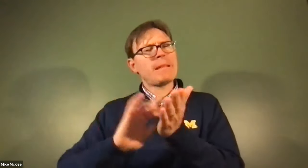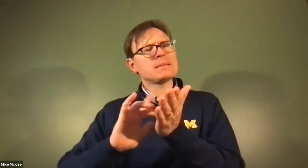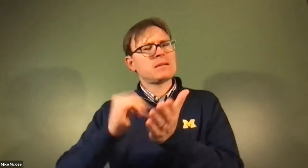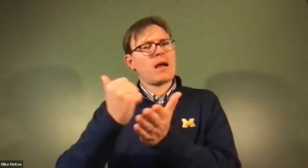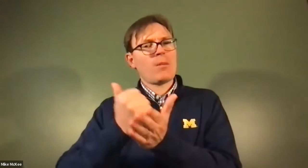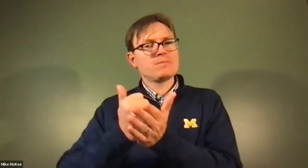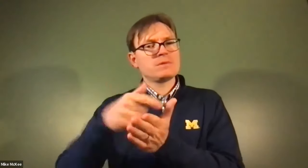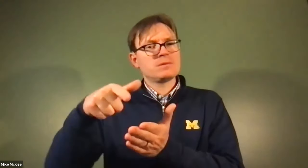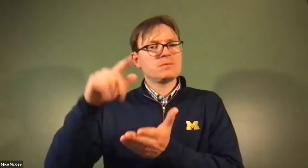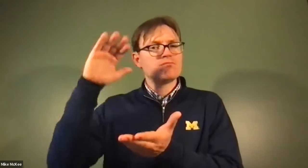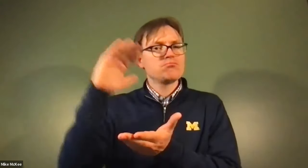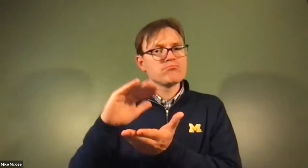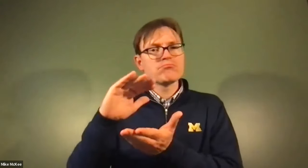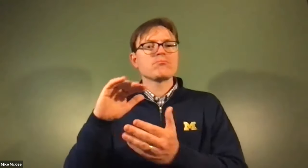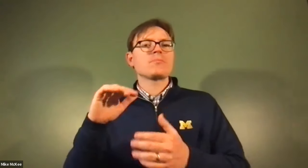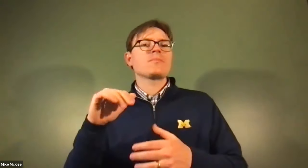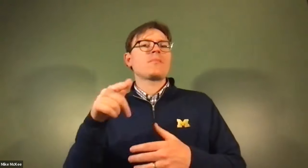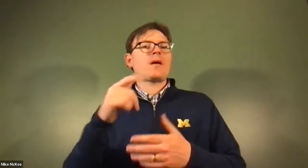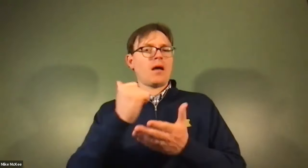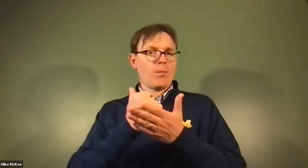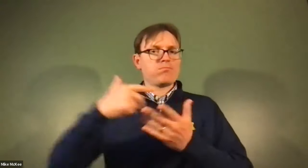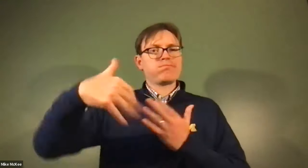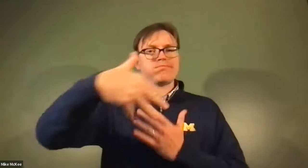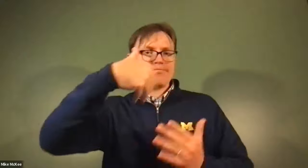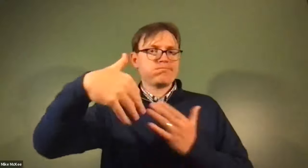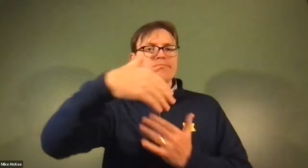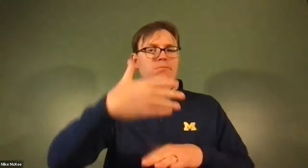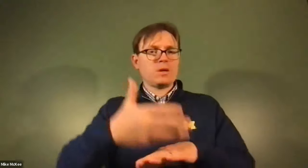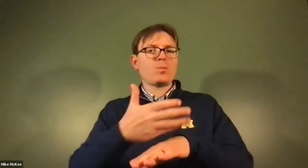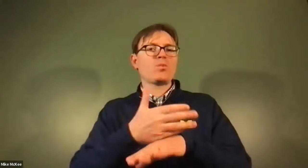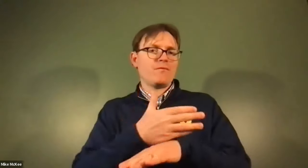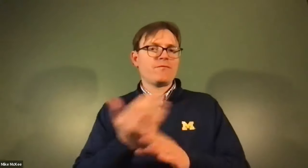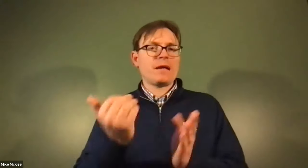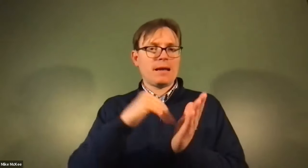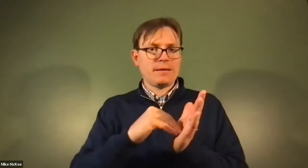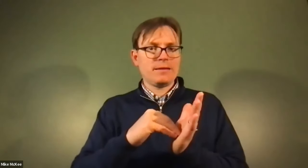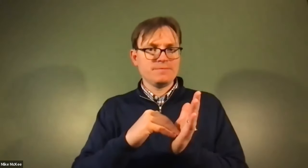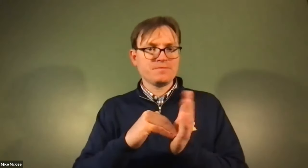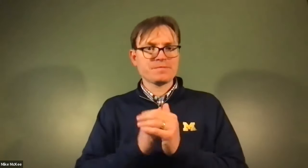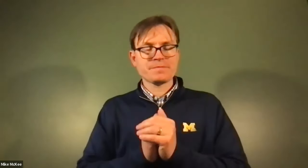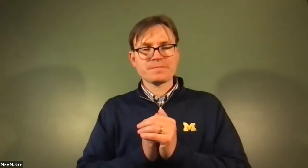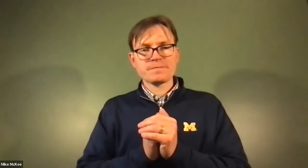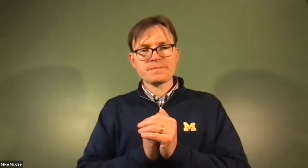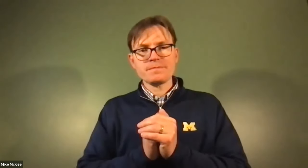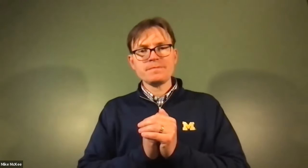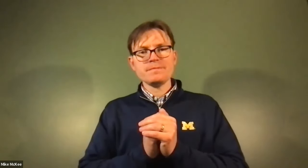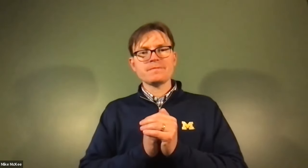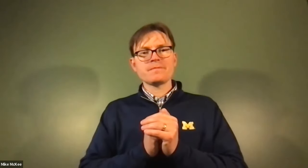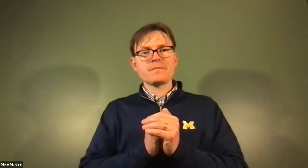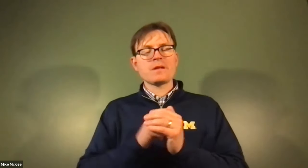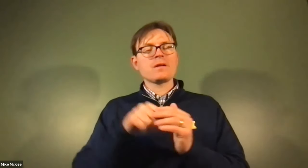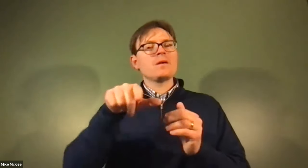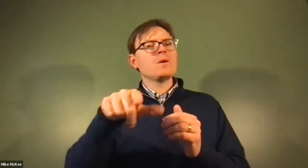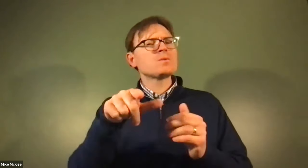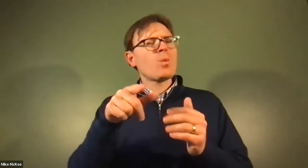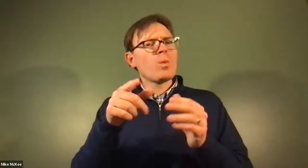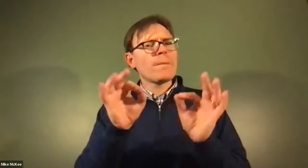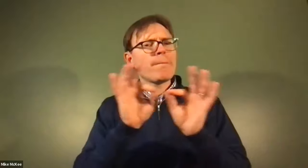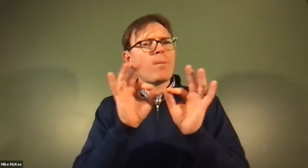James Cech: That medication can help reduce kind of what's happening in the blood vessels and thin it back out again, so the blood can move.